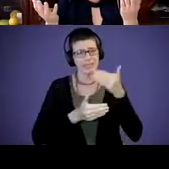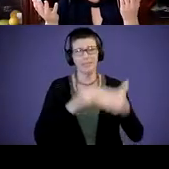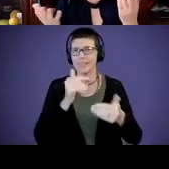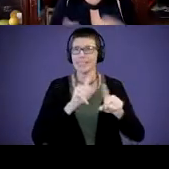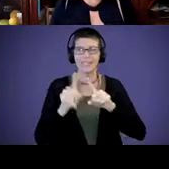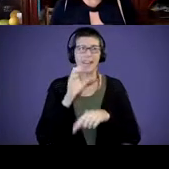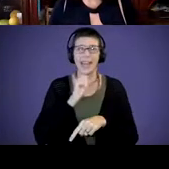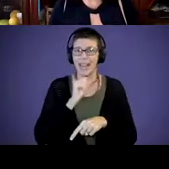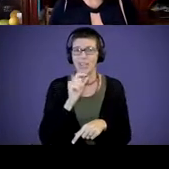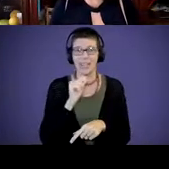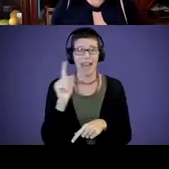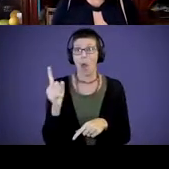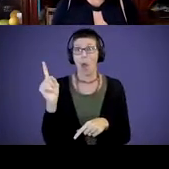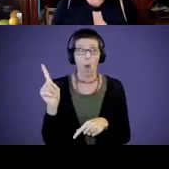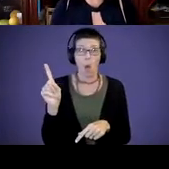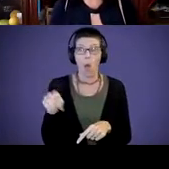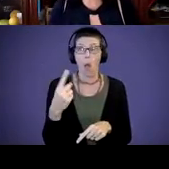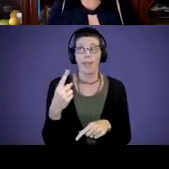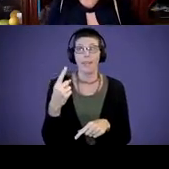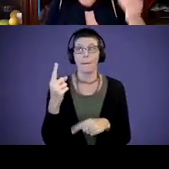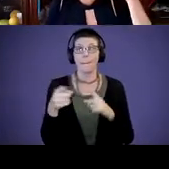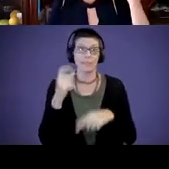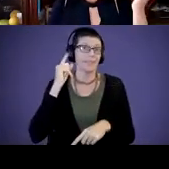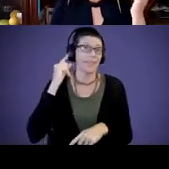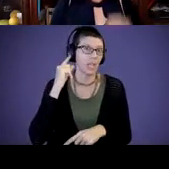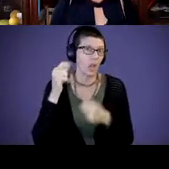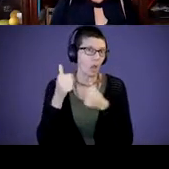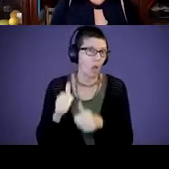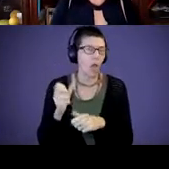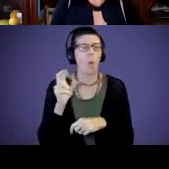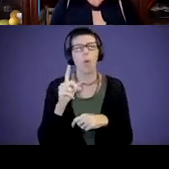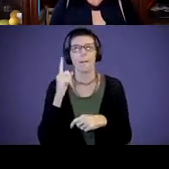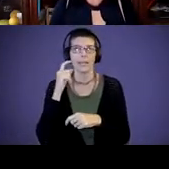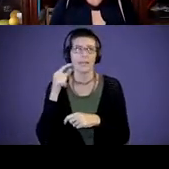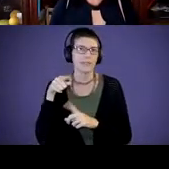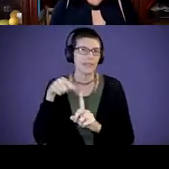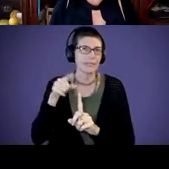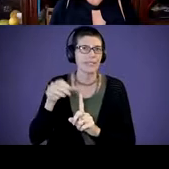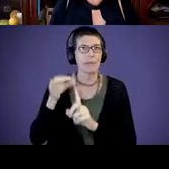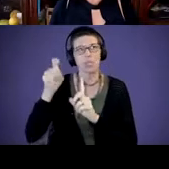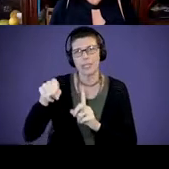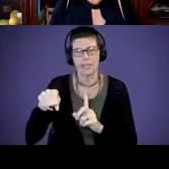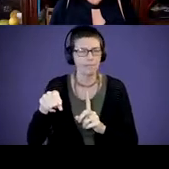just because of a hearing loss or just because of this special need. So why is it important?